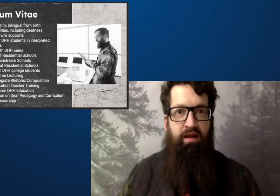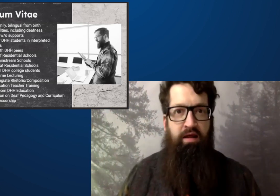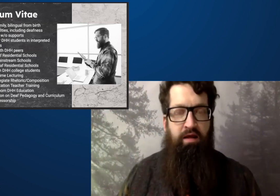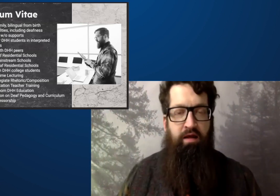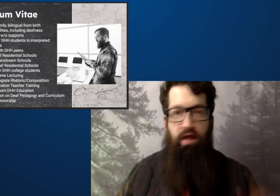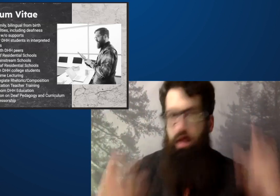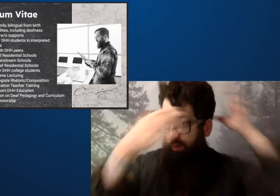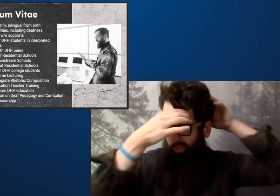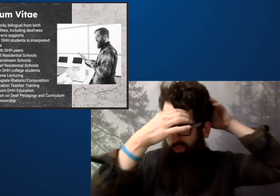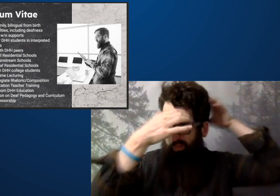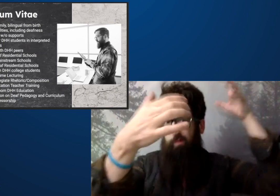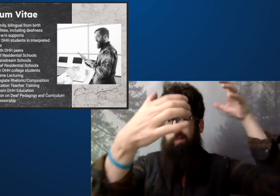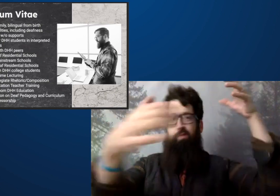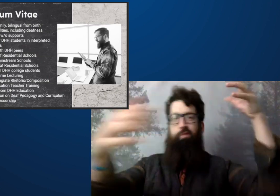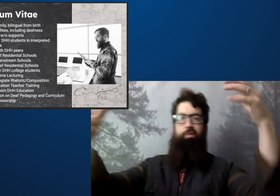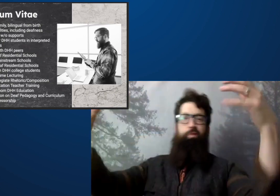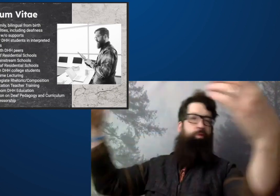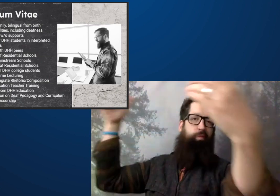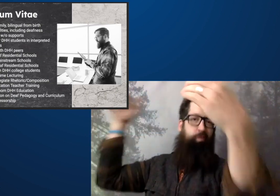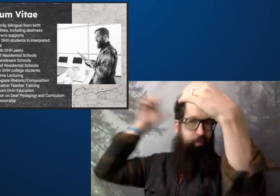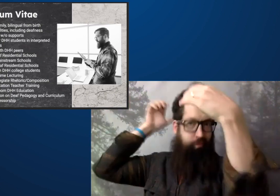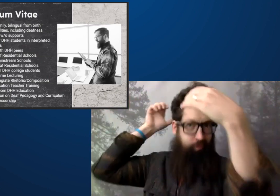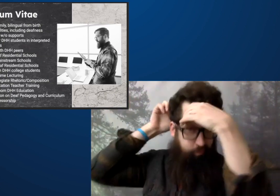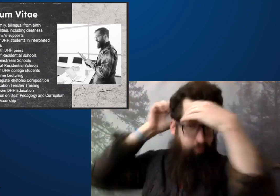And I had never even realized I was doing that.